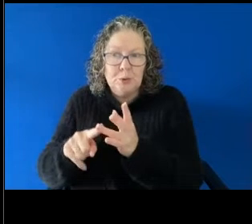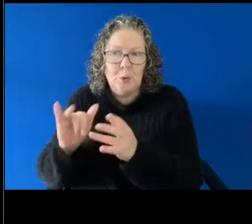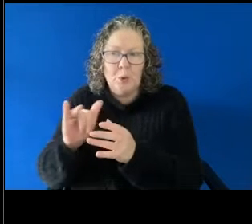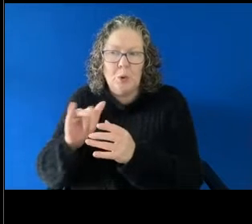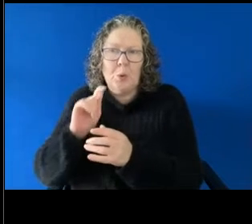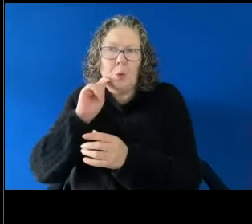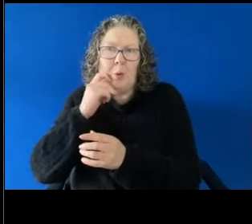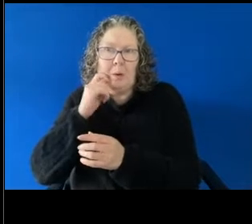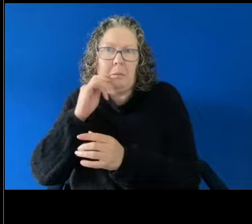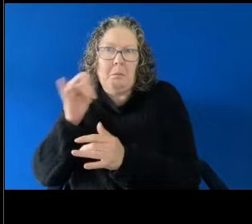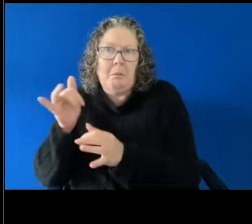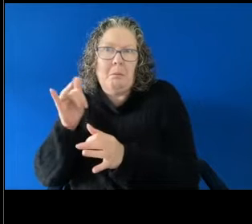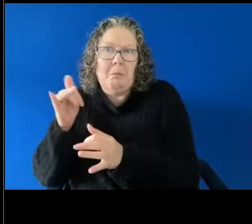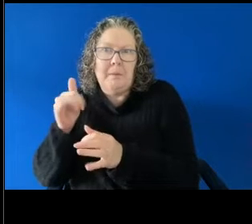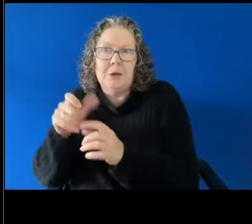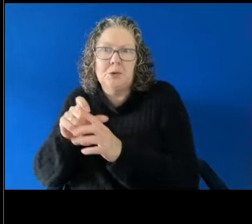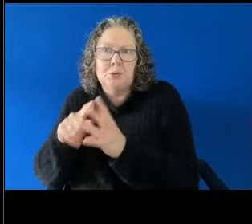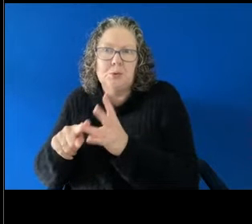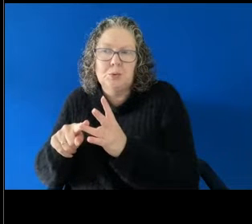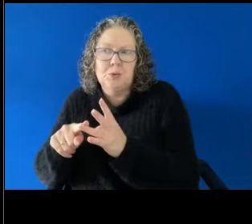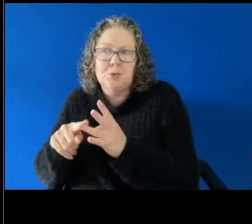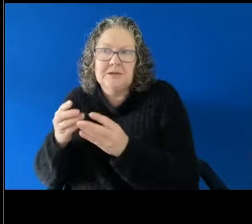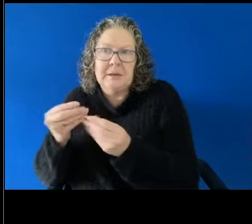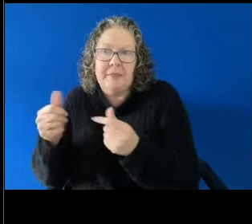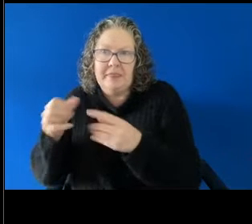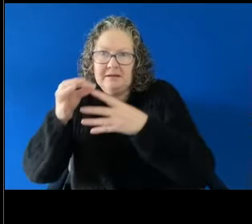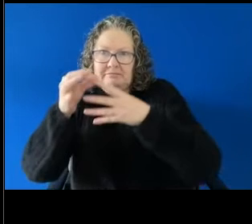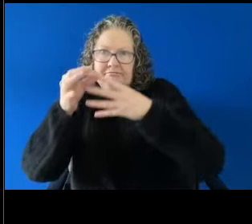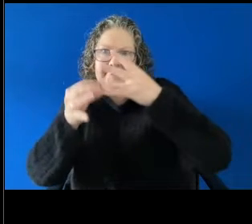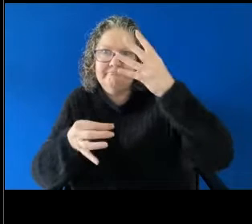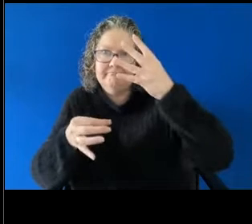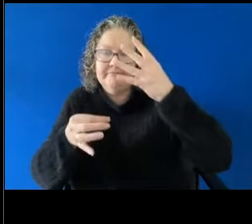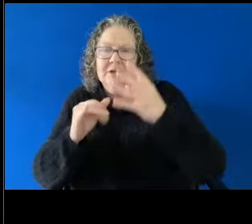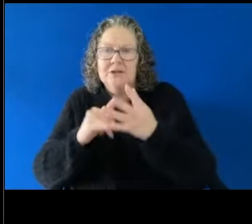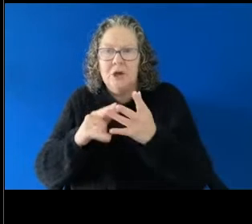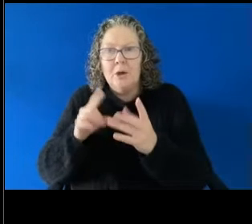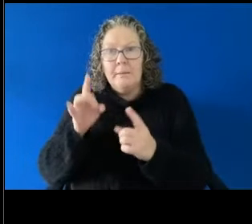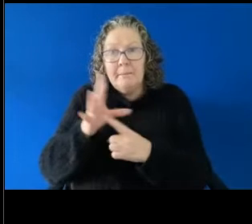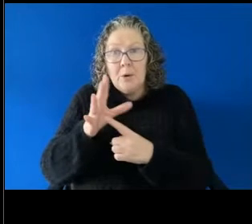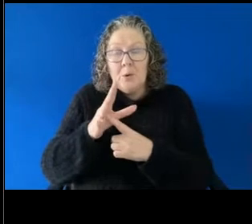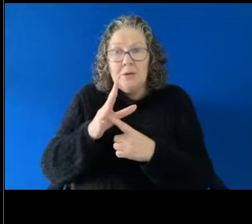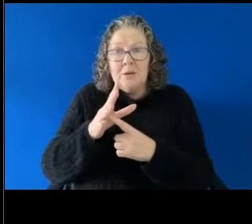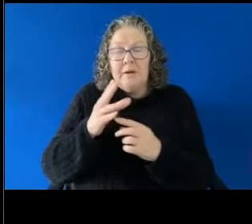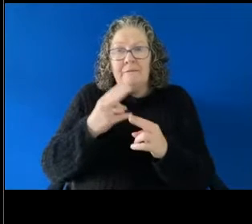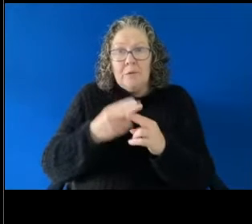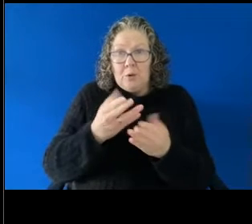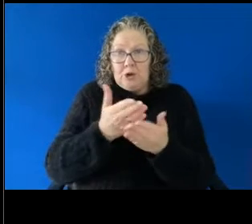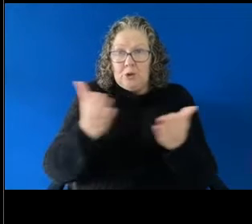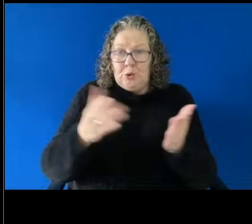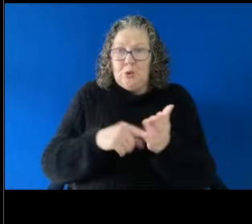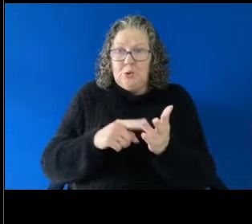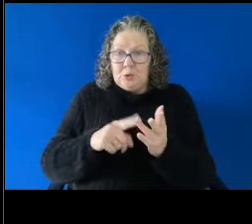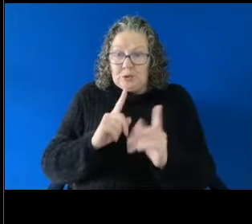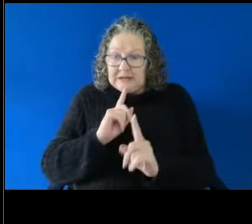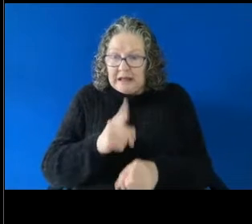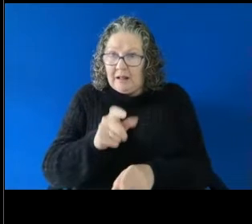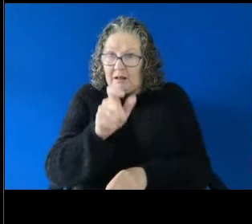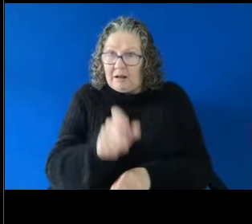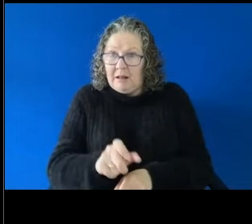So it's important to refer clients if they raise an issue in their workplace